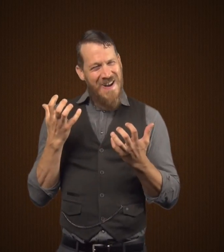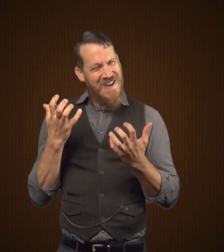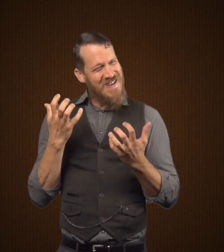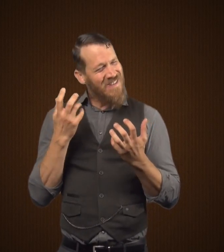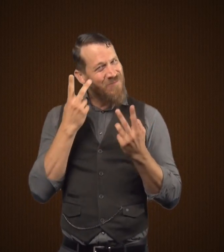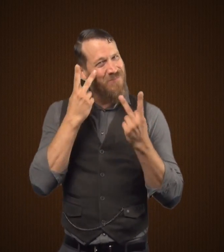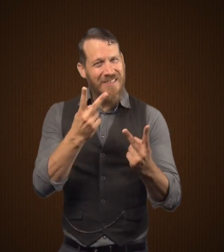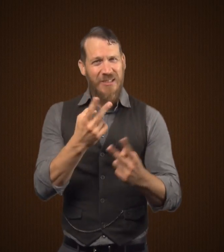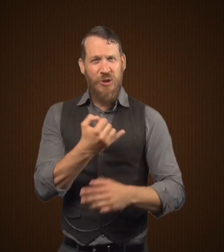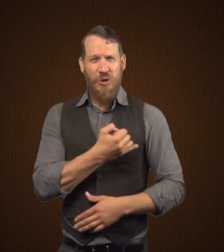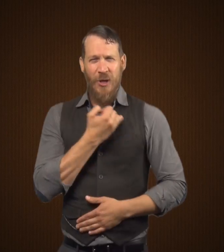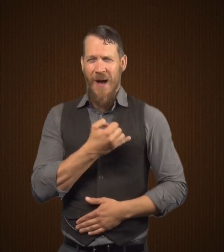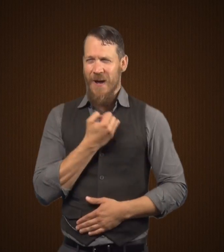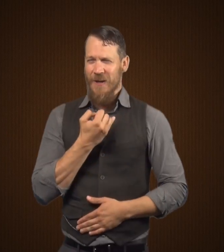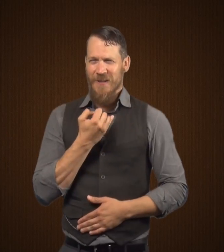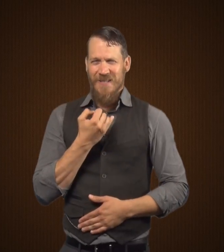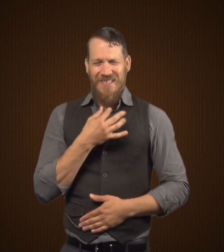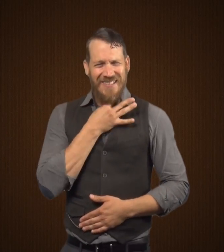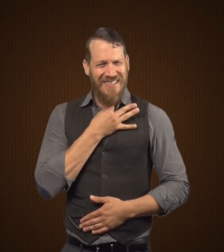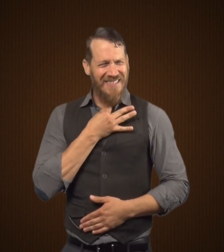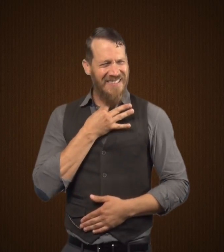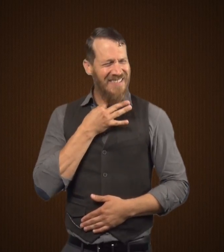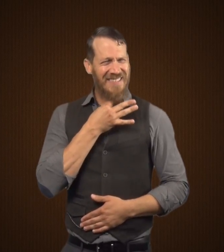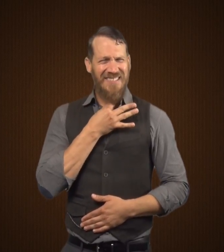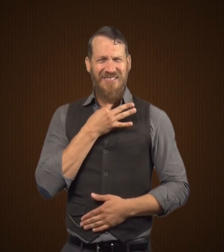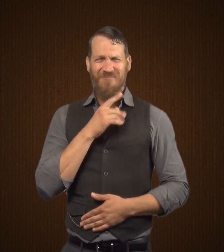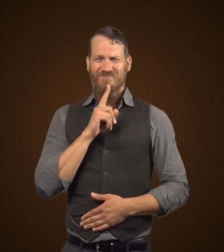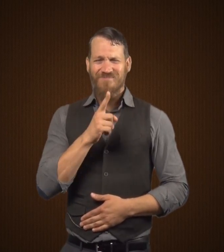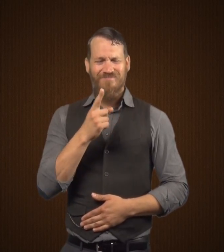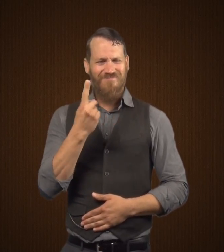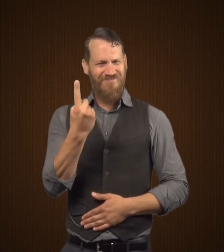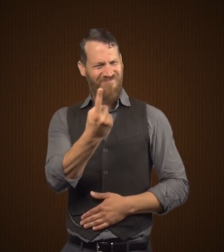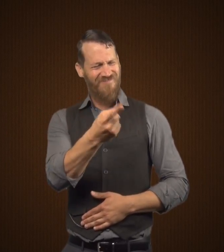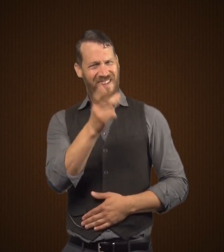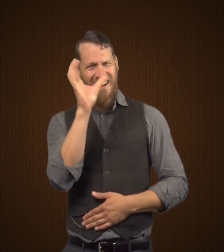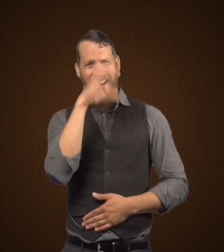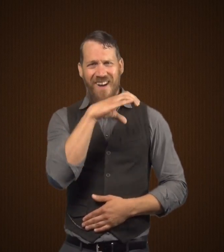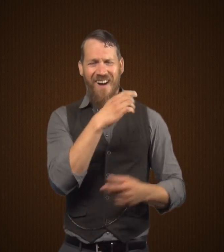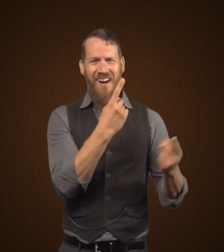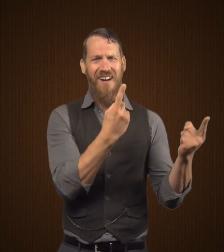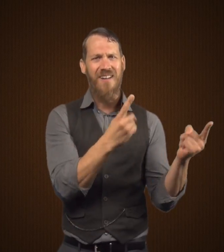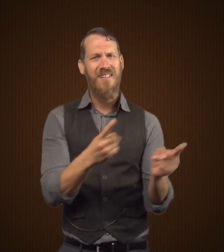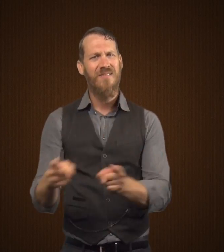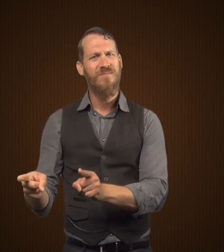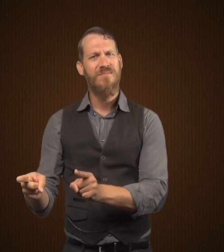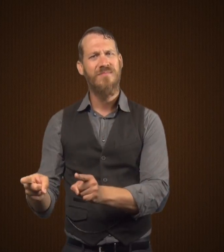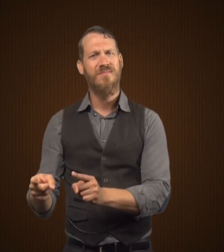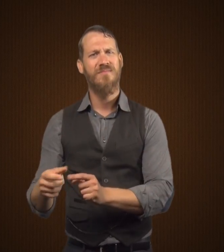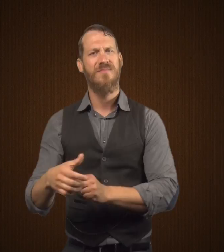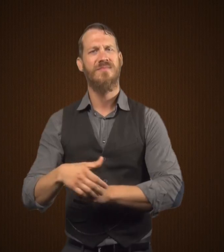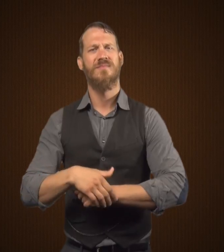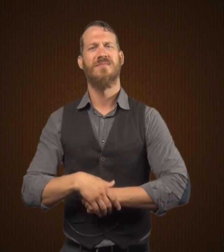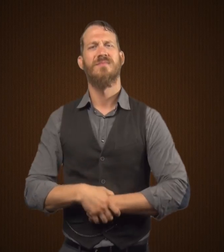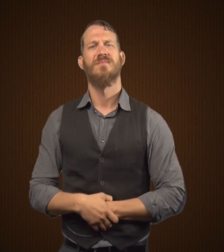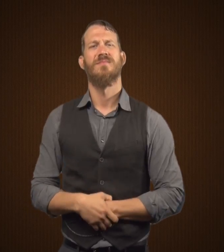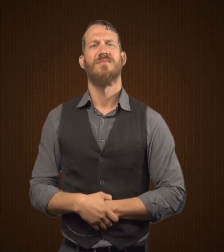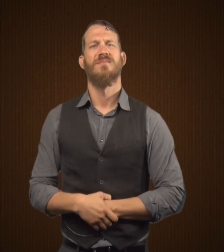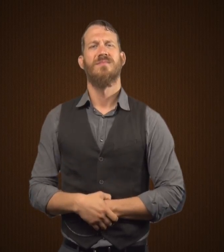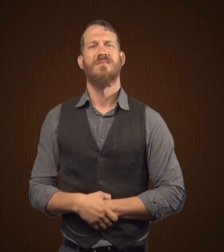Mr. Utterson wanted to visit Dr. Jekyll to ask him about these strange occurrences.